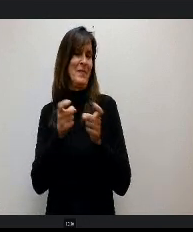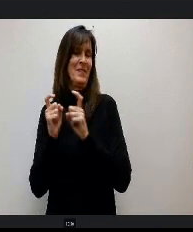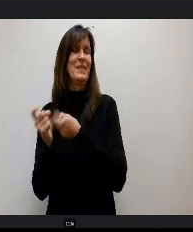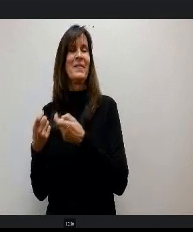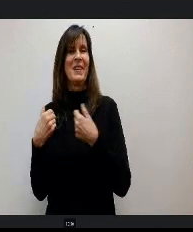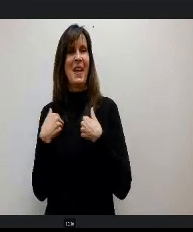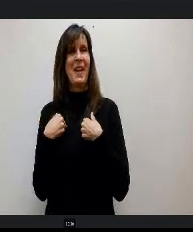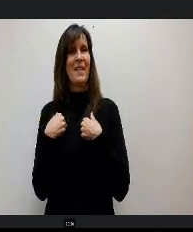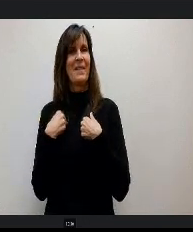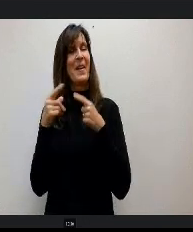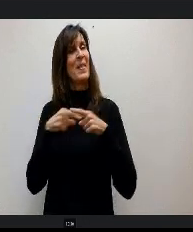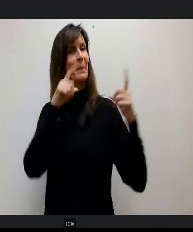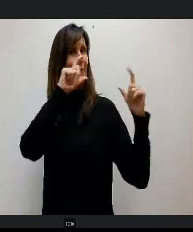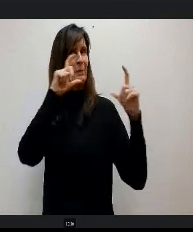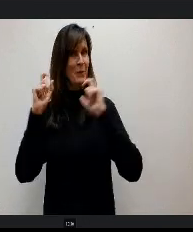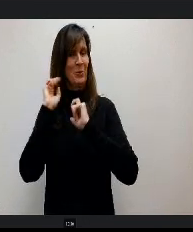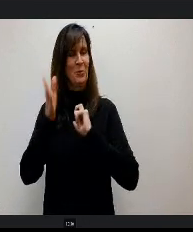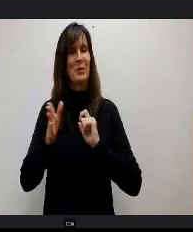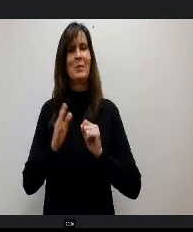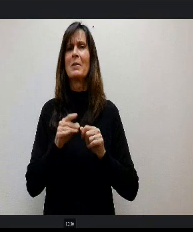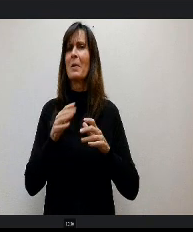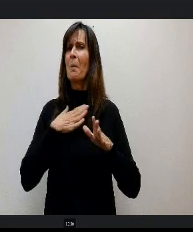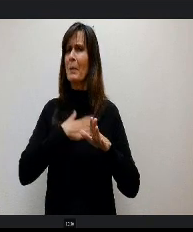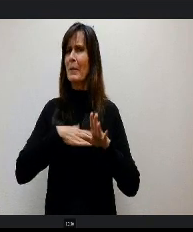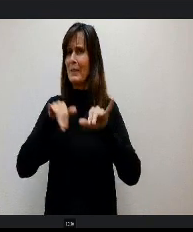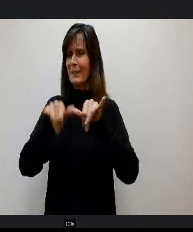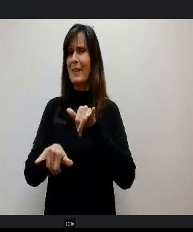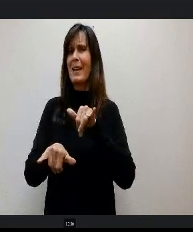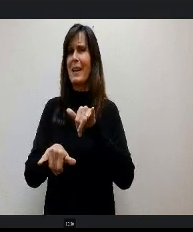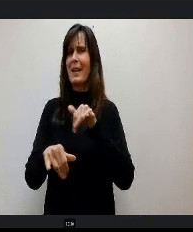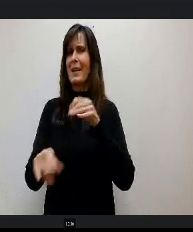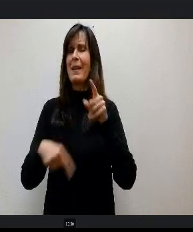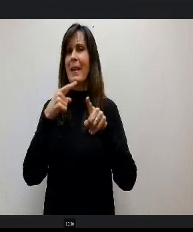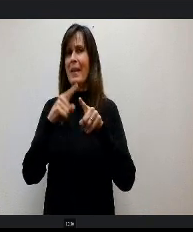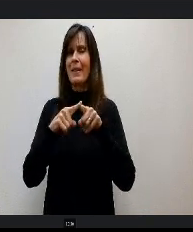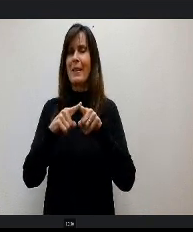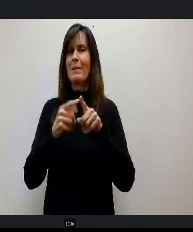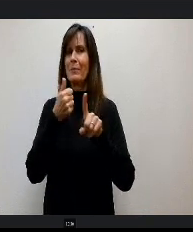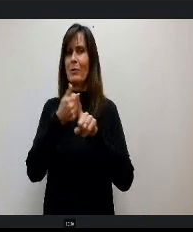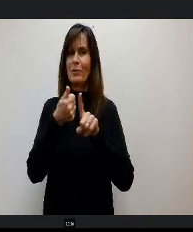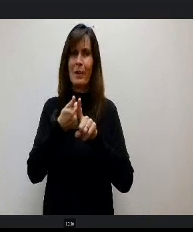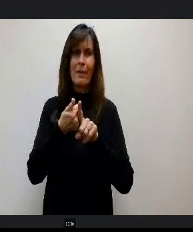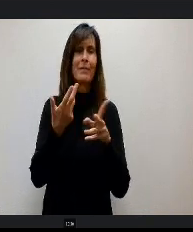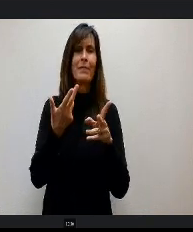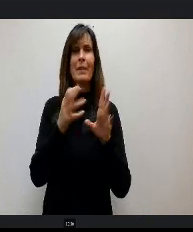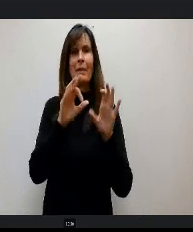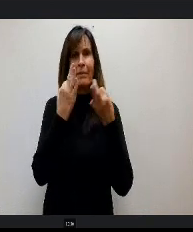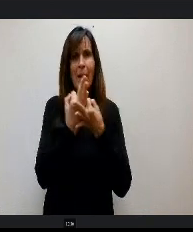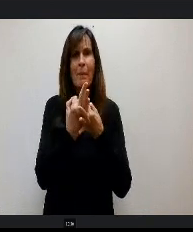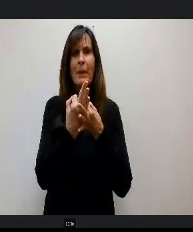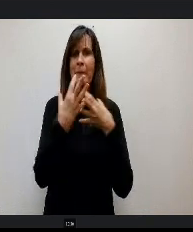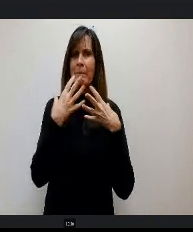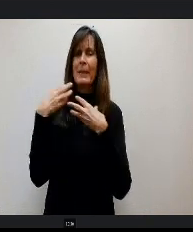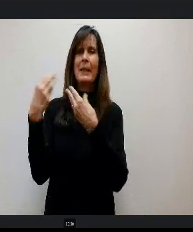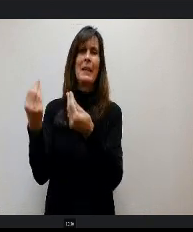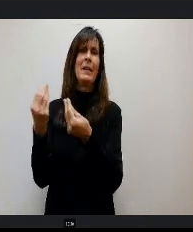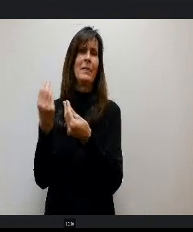a picture. So make sure you stick around and then you're absolutely free to leave if you don't want to stay for the rest of the board meeting.